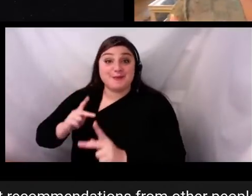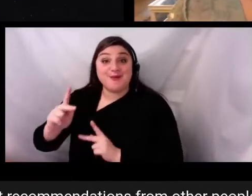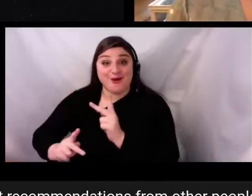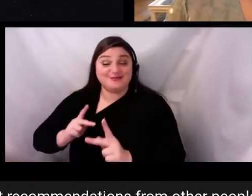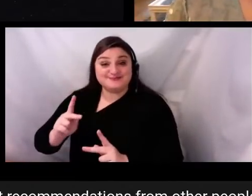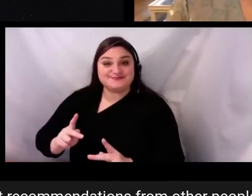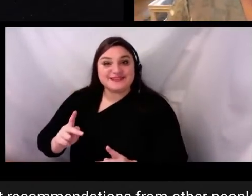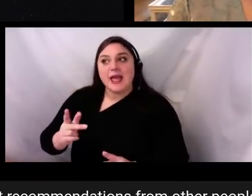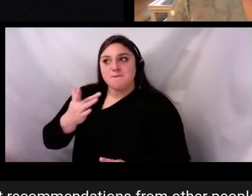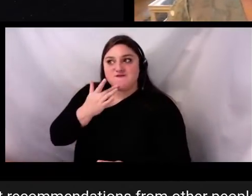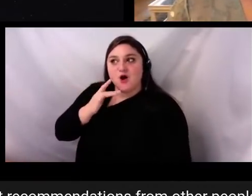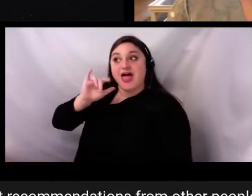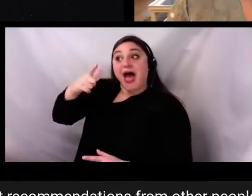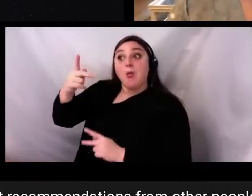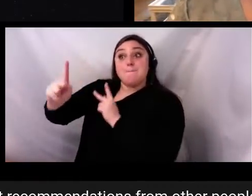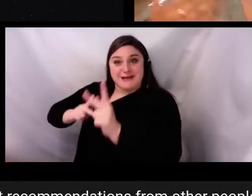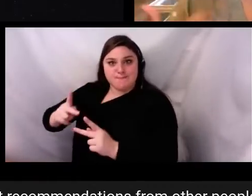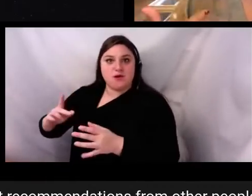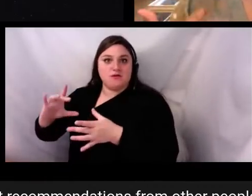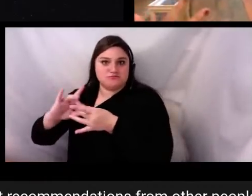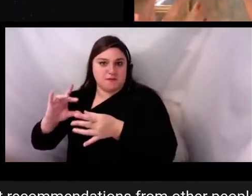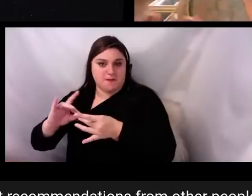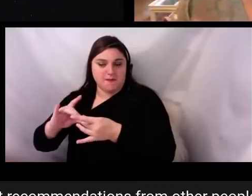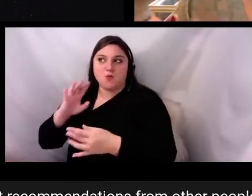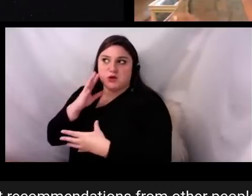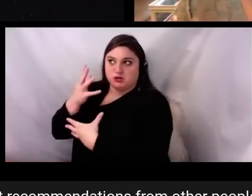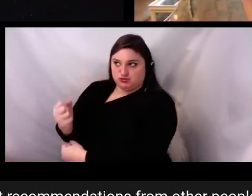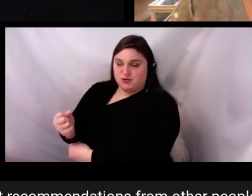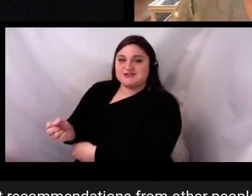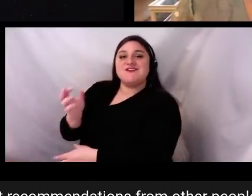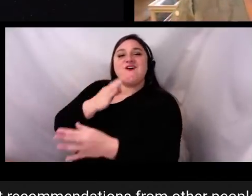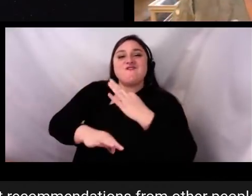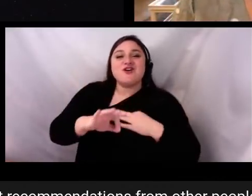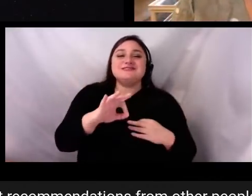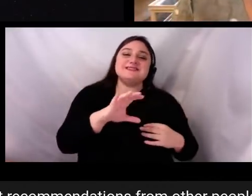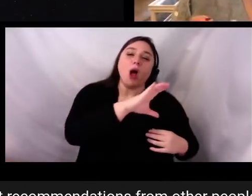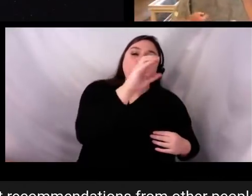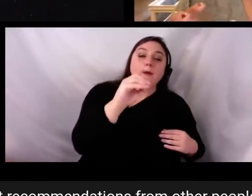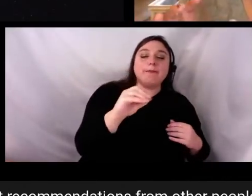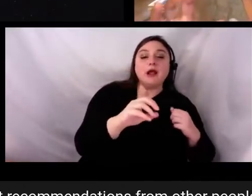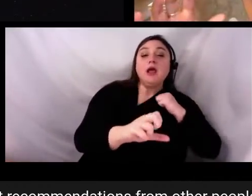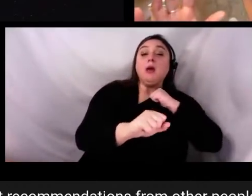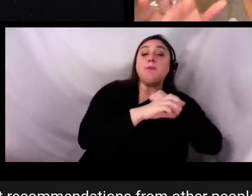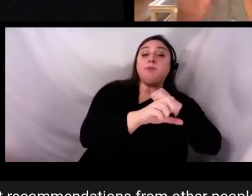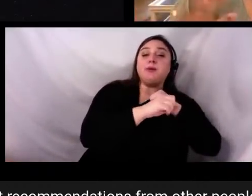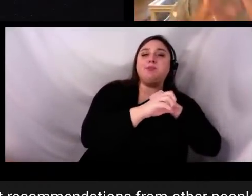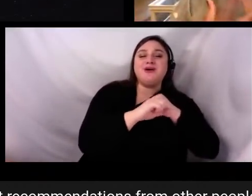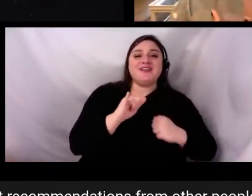promotional content that comes directly from brands. So it's the same